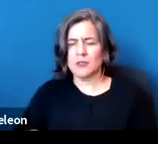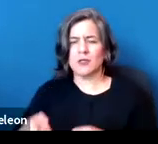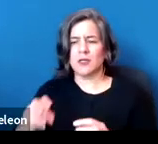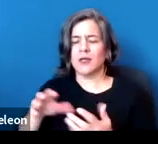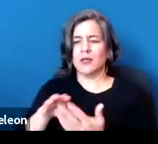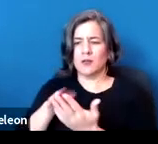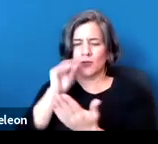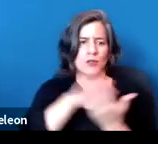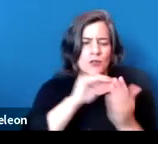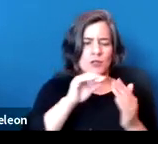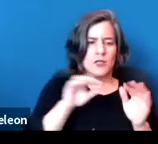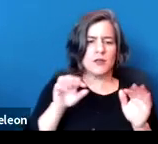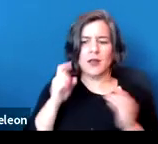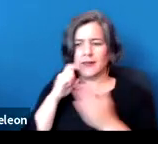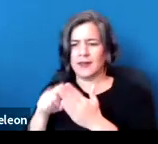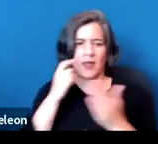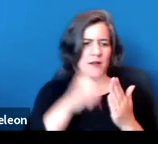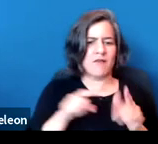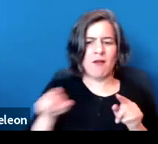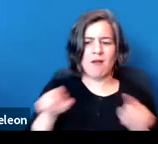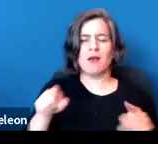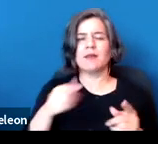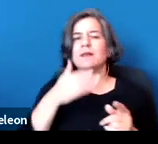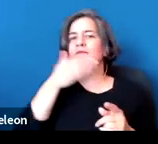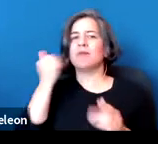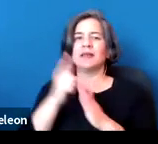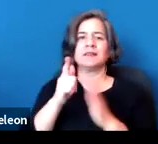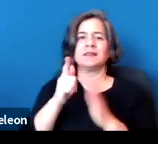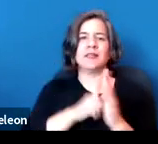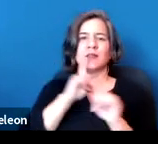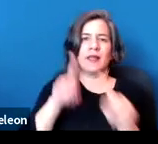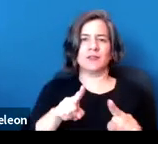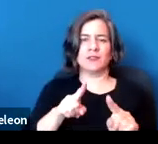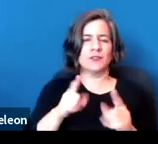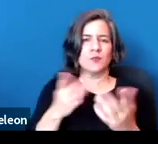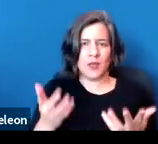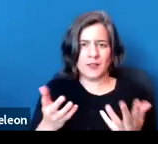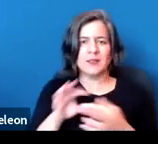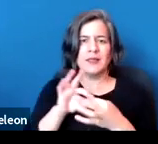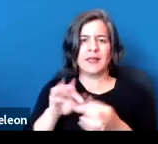to figure out, you know, what the best legal answer is relevant to the pandemic.